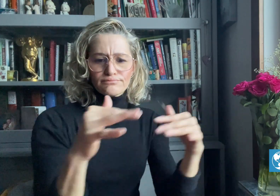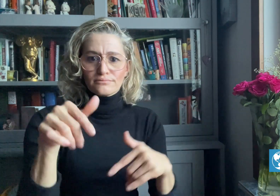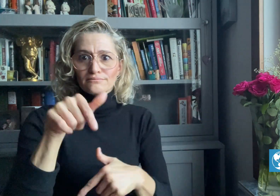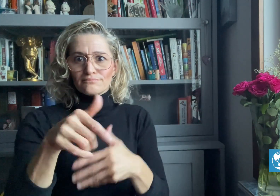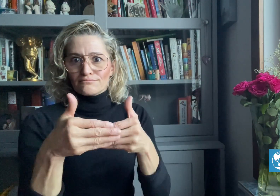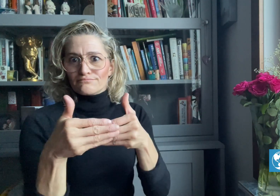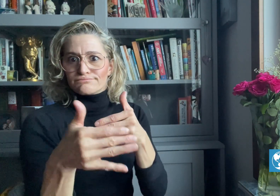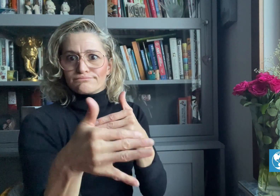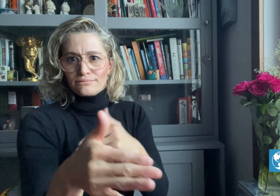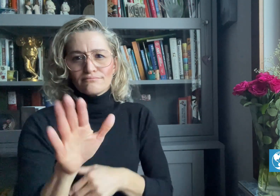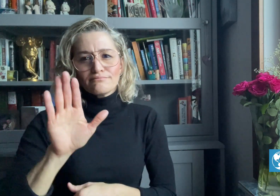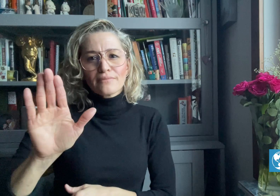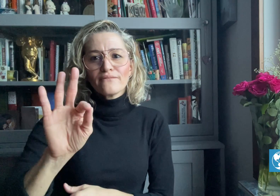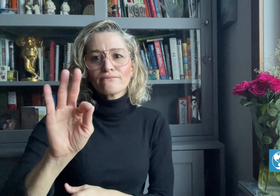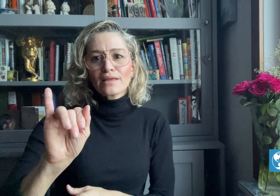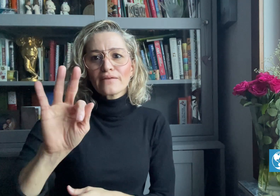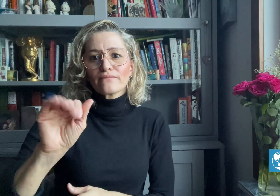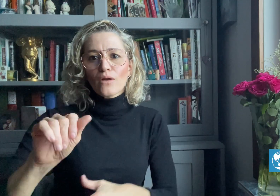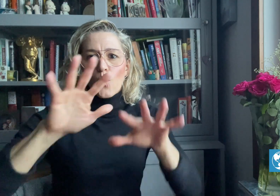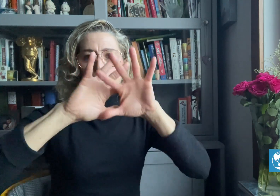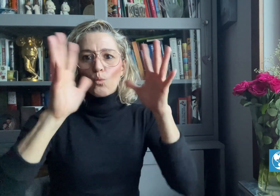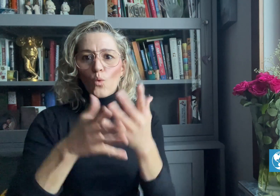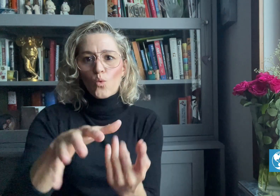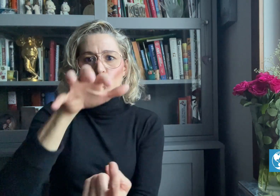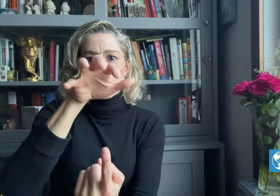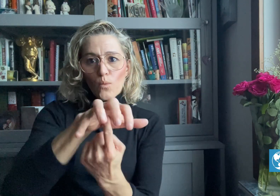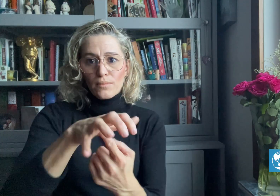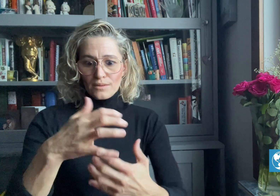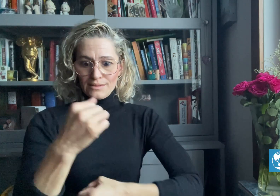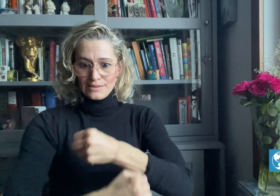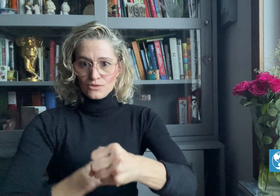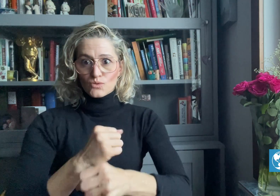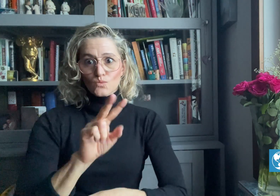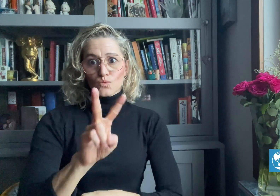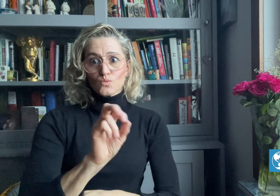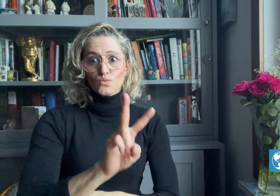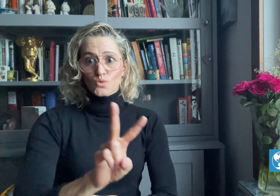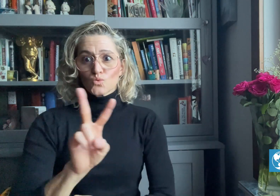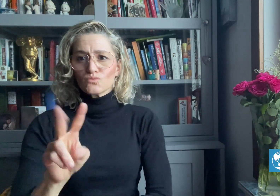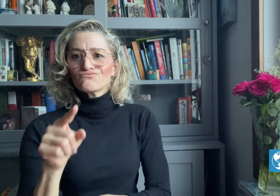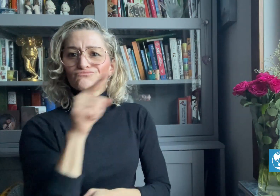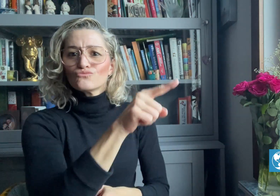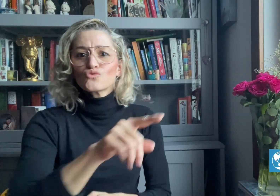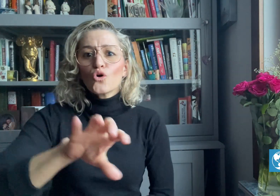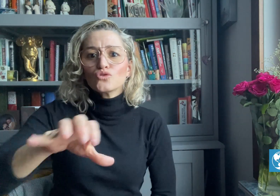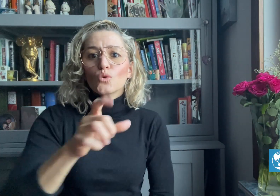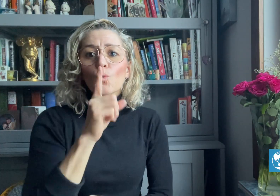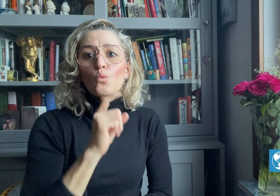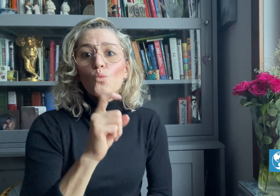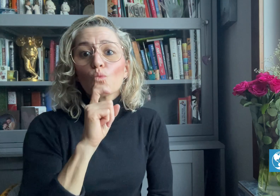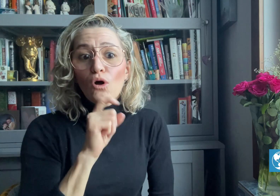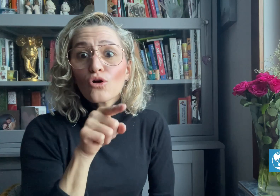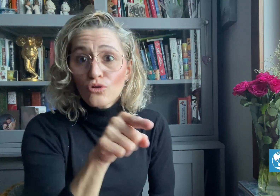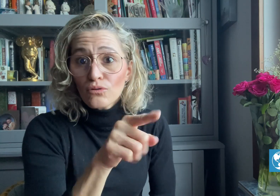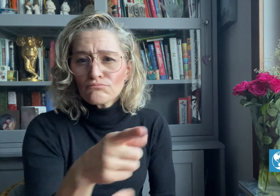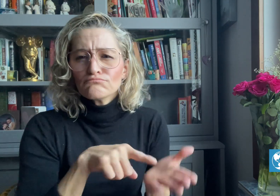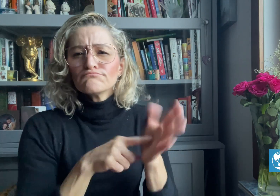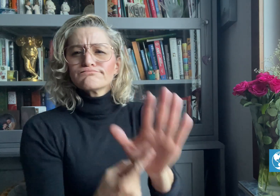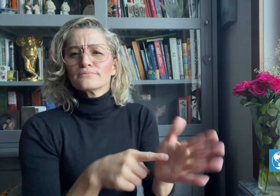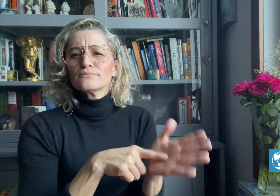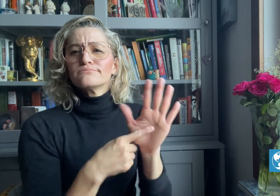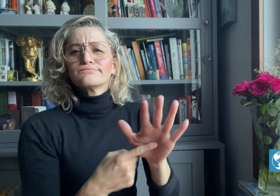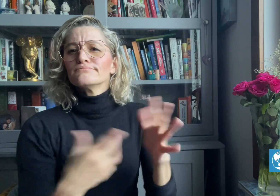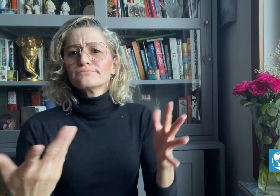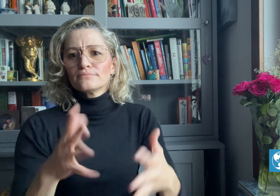in FIFA World Cup 2022 in Qatar will be shown in sign language